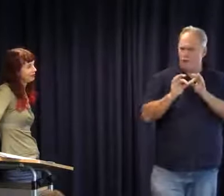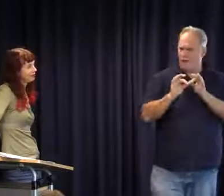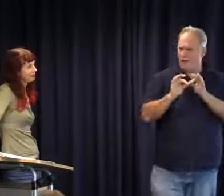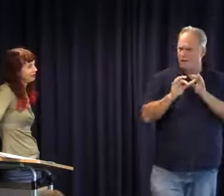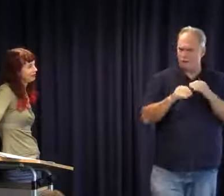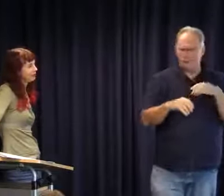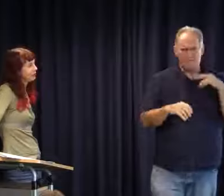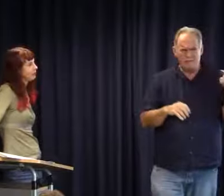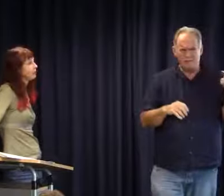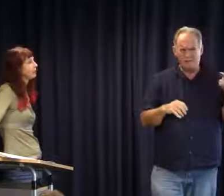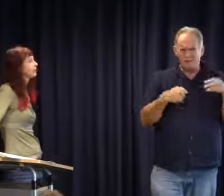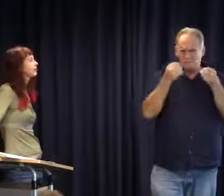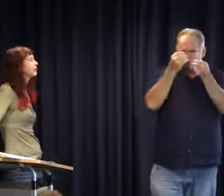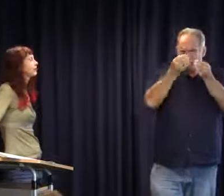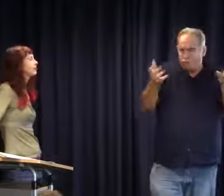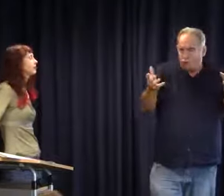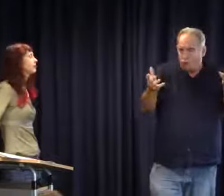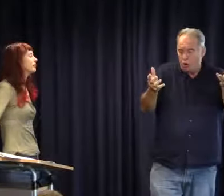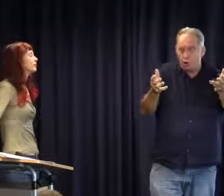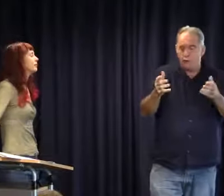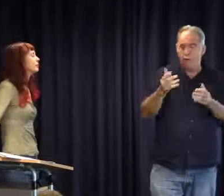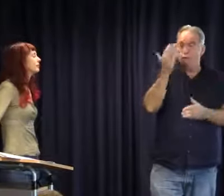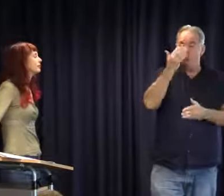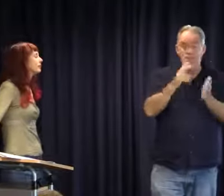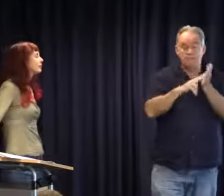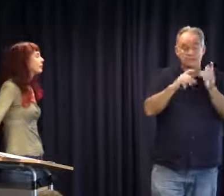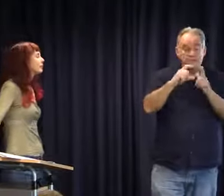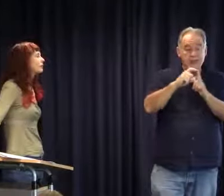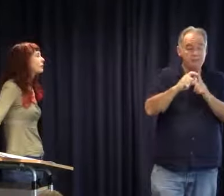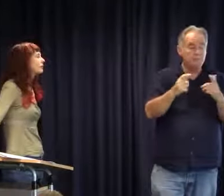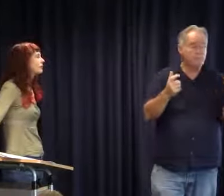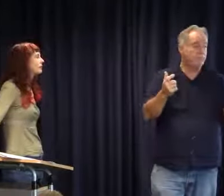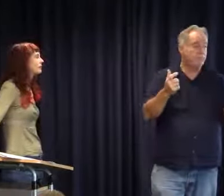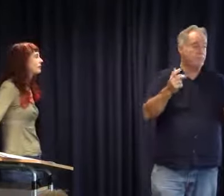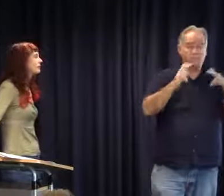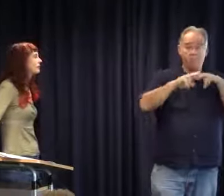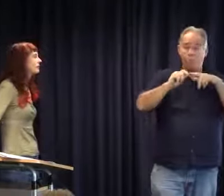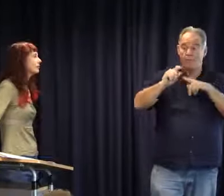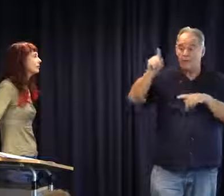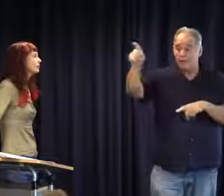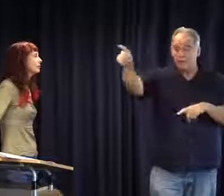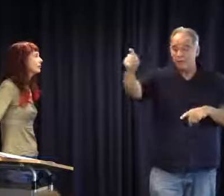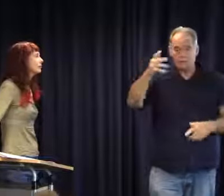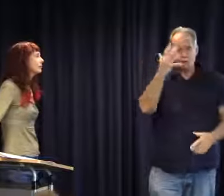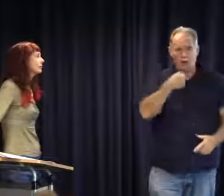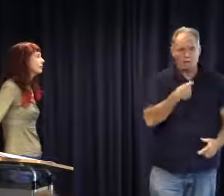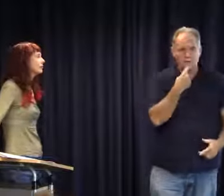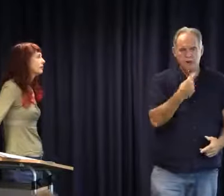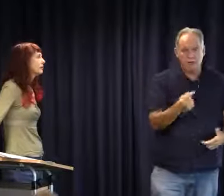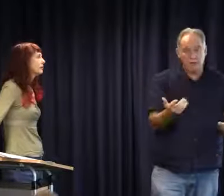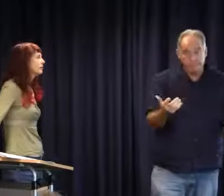the state government. And looking at the issue around interpreters, considering Furlong Park,